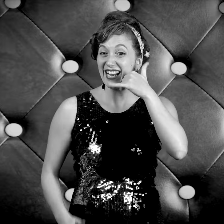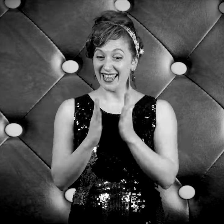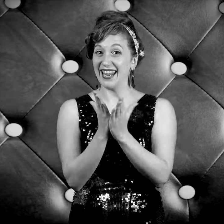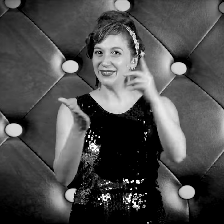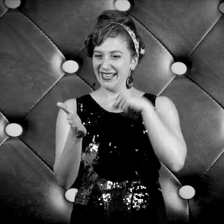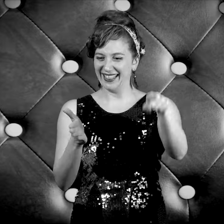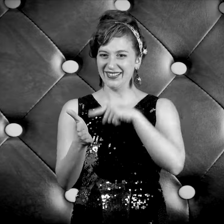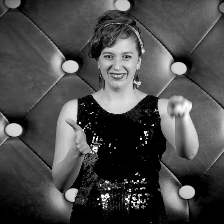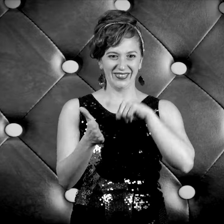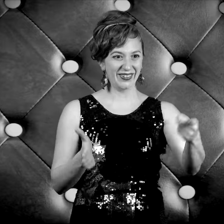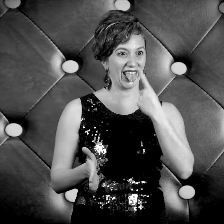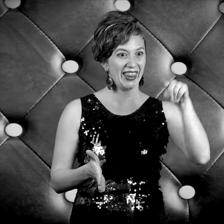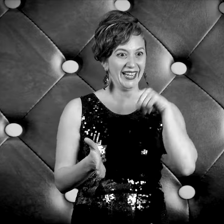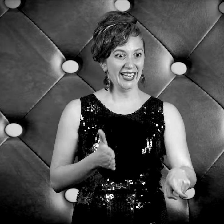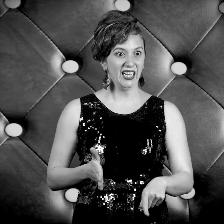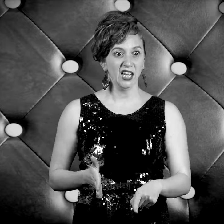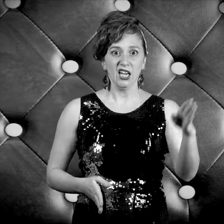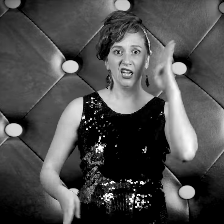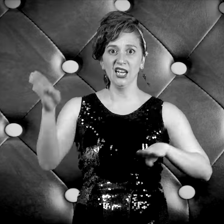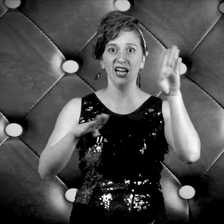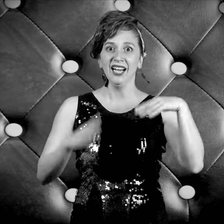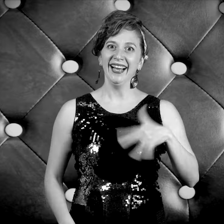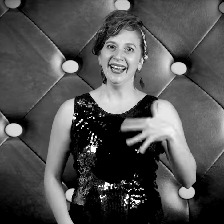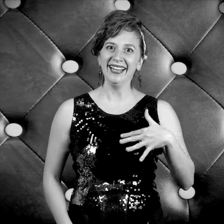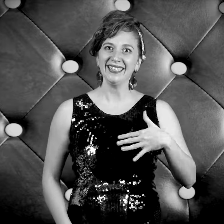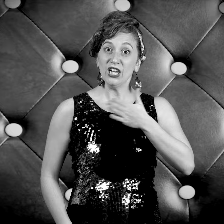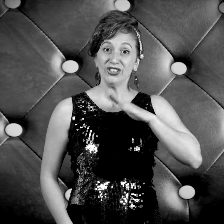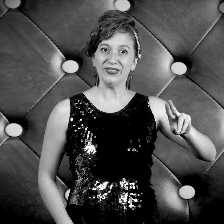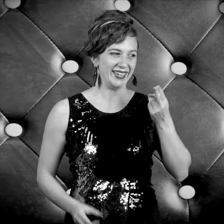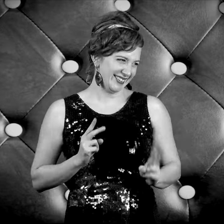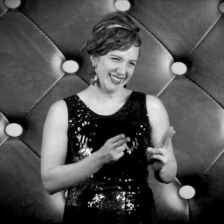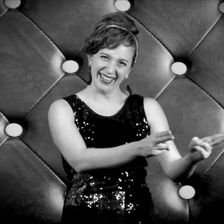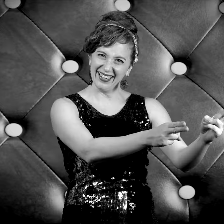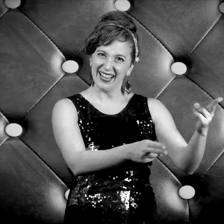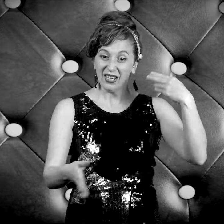Even checked the number in the telephone book (Oh yes I did) I got so awfully, awfully worried To my baby’s house I hurried